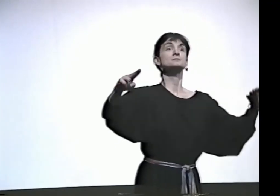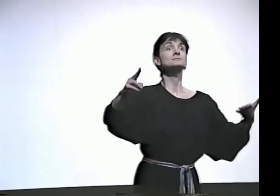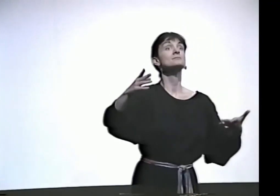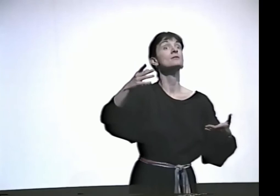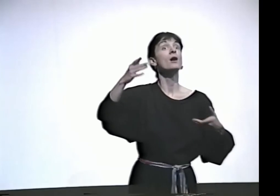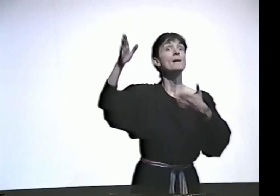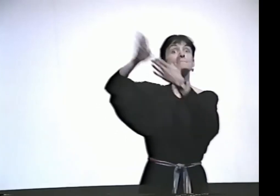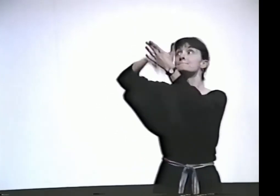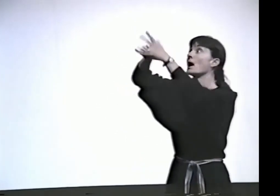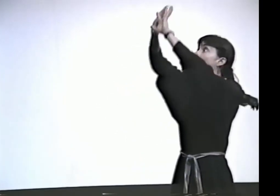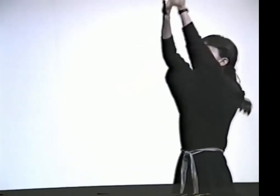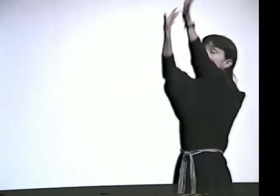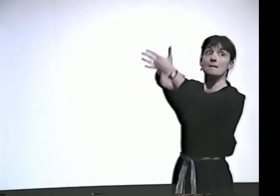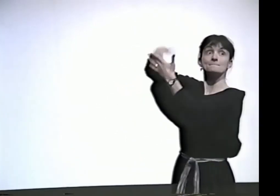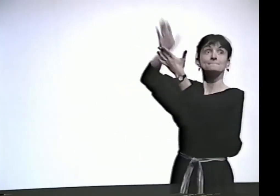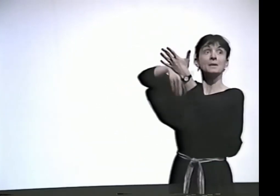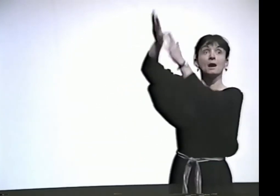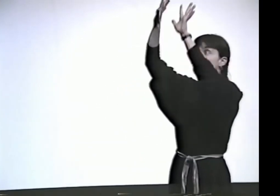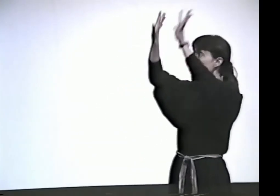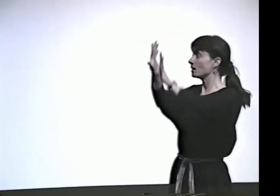YOU HAVE A RIGHT TO LABEL YOURSELF THAT WAY.